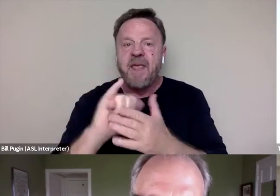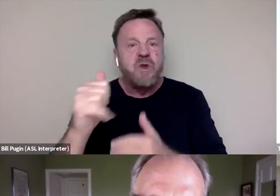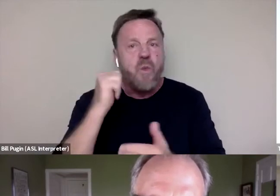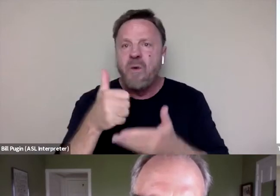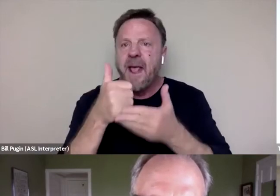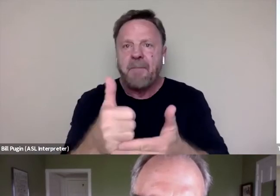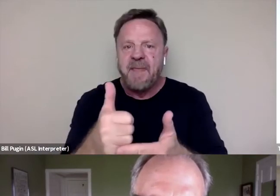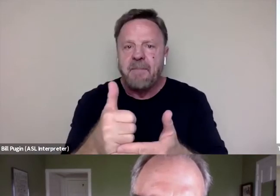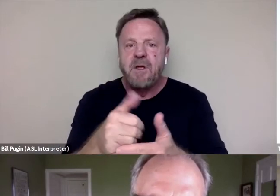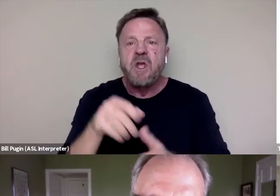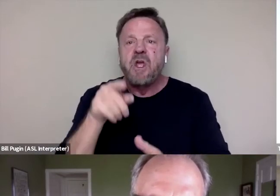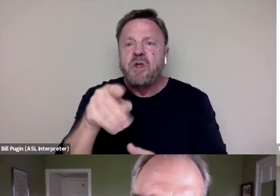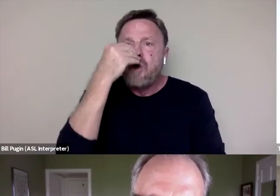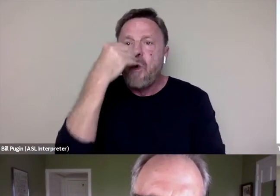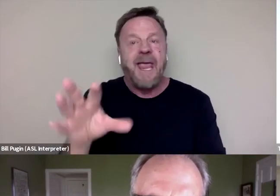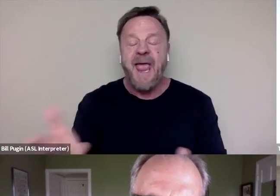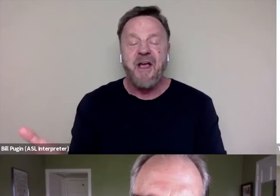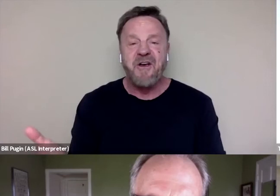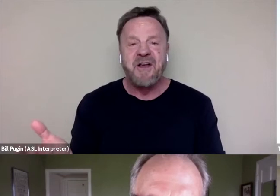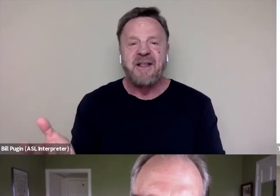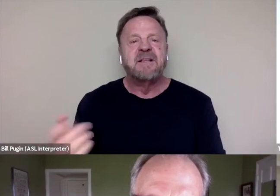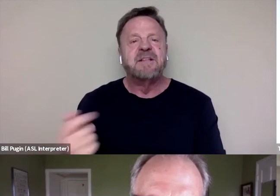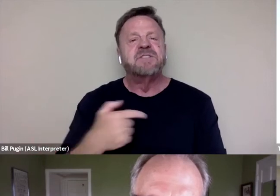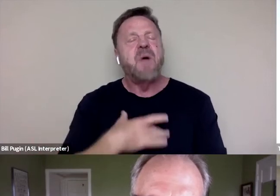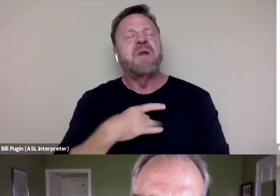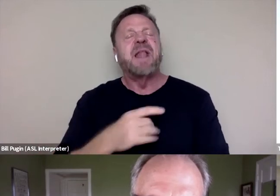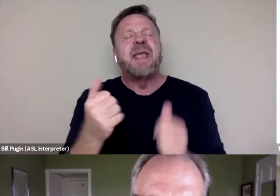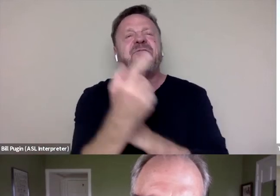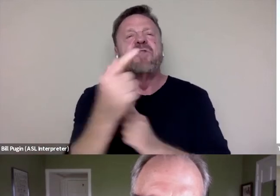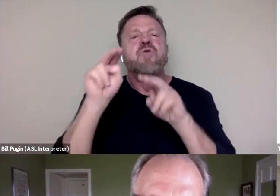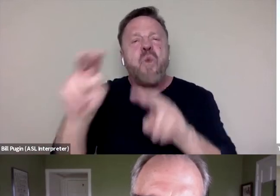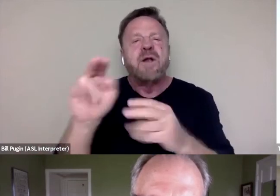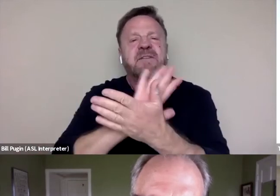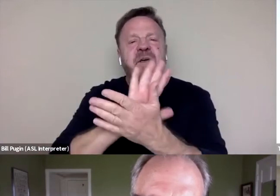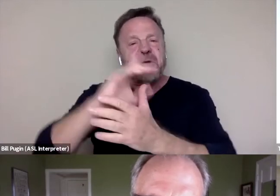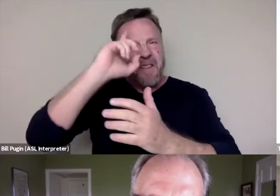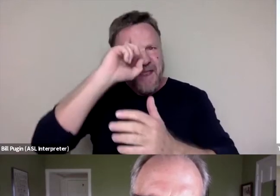You do not care. And so I would like for everyone watching to think about where they fit in.